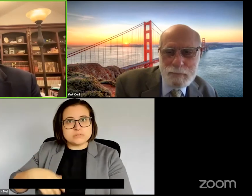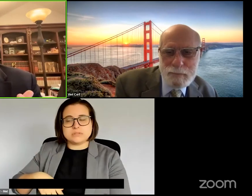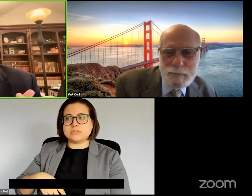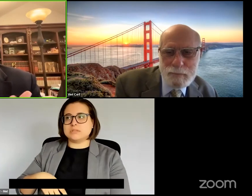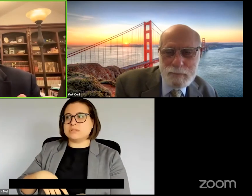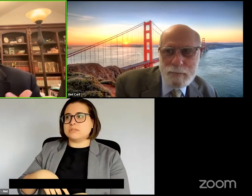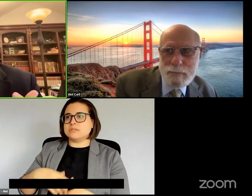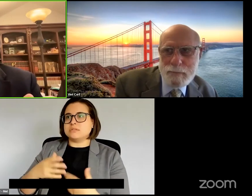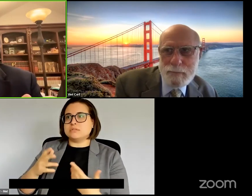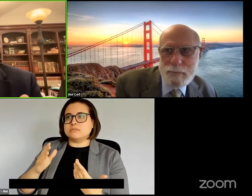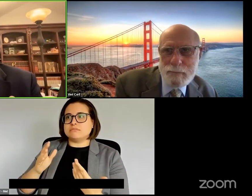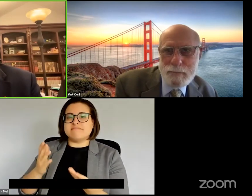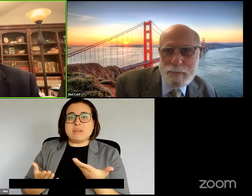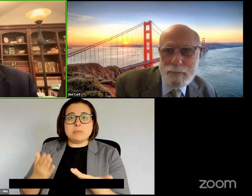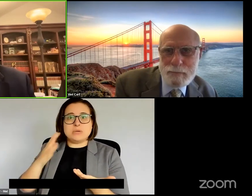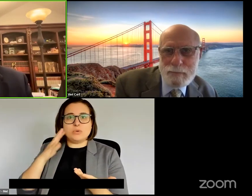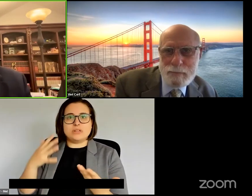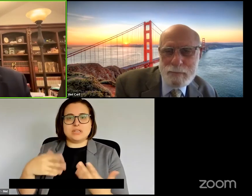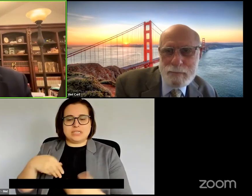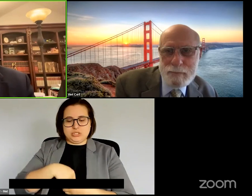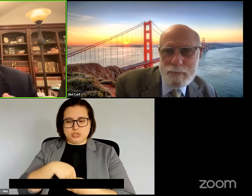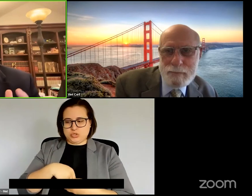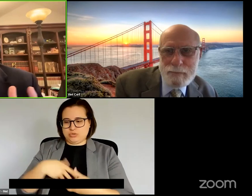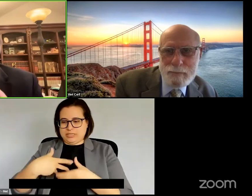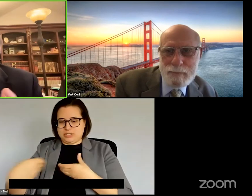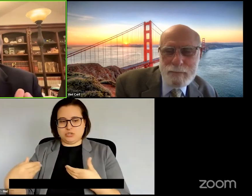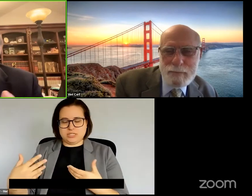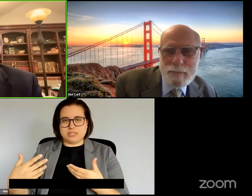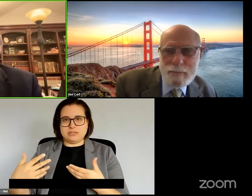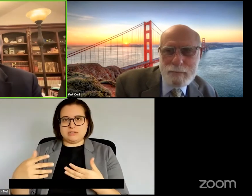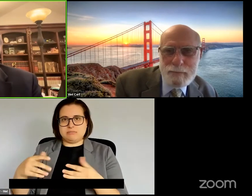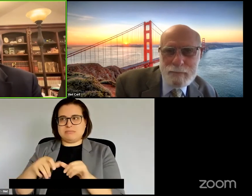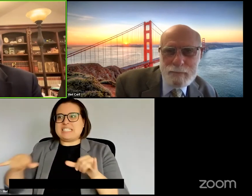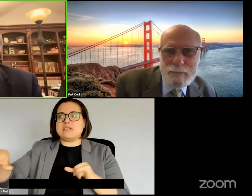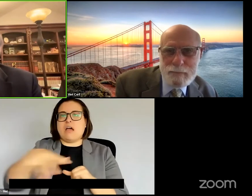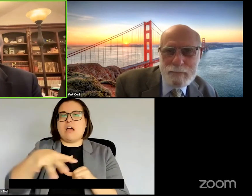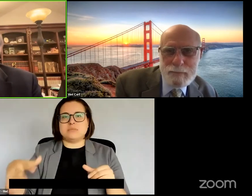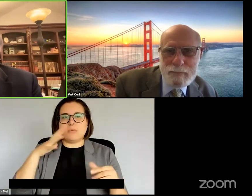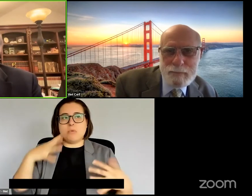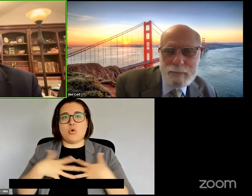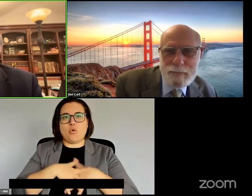Will we merge partially, internally or externally with the systems around us to extend and reinvent